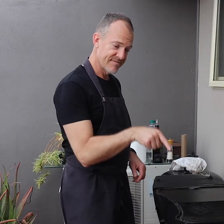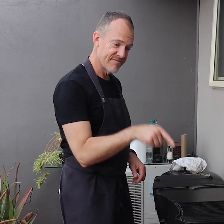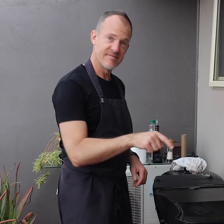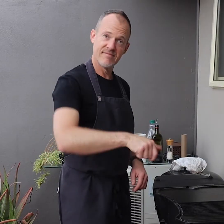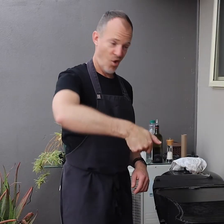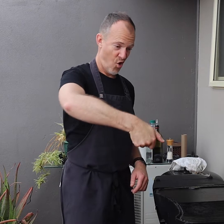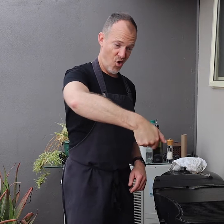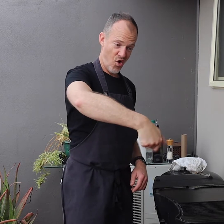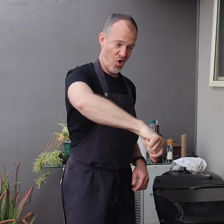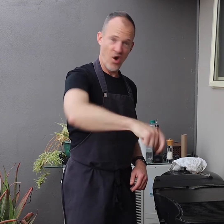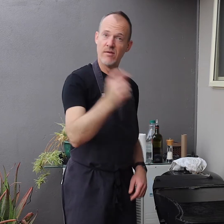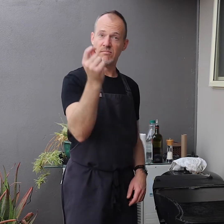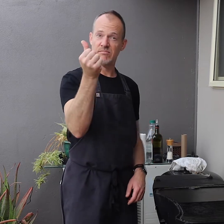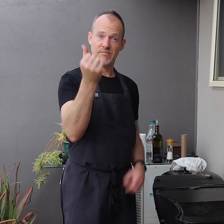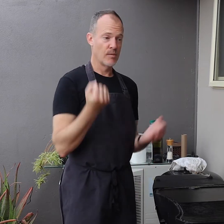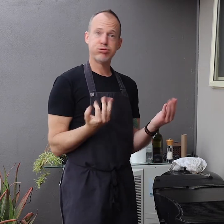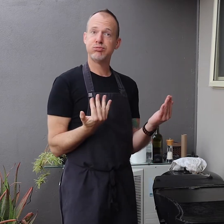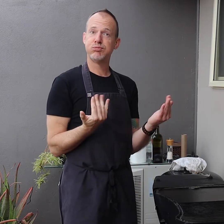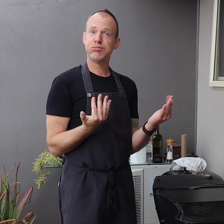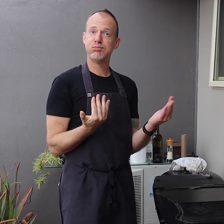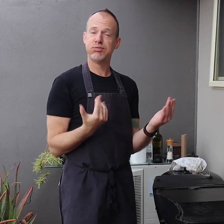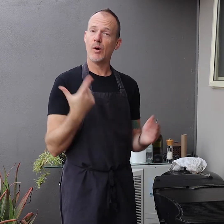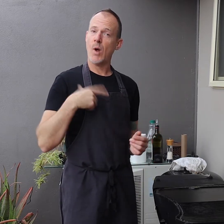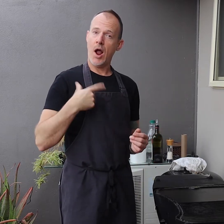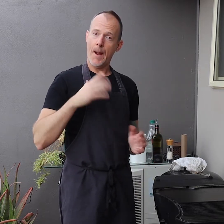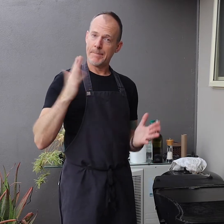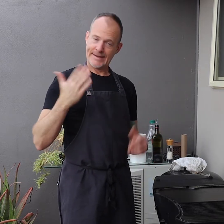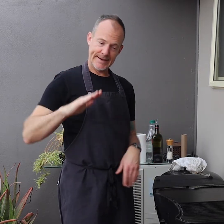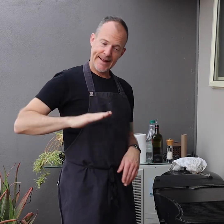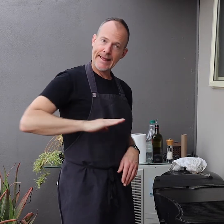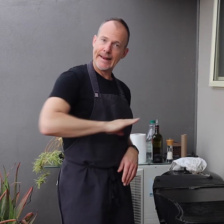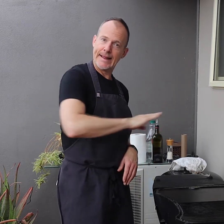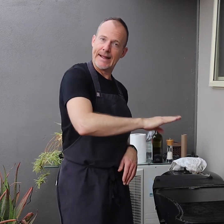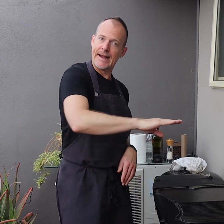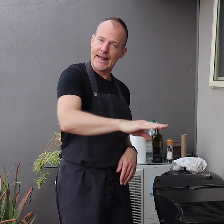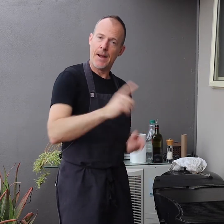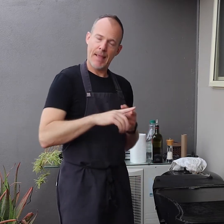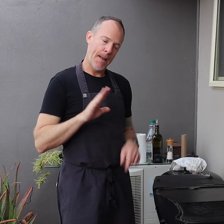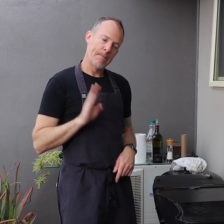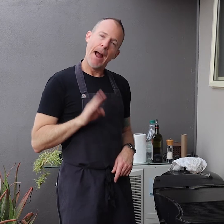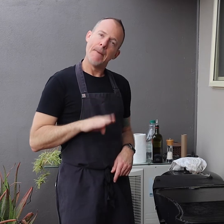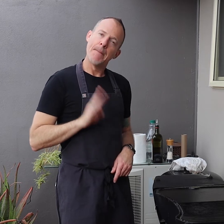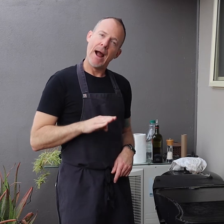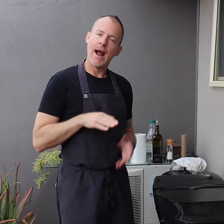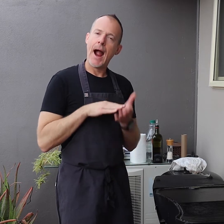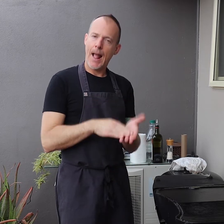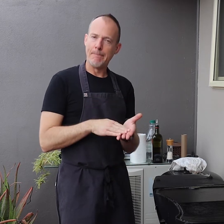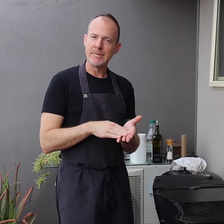It's turned on so easily, as the cleaning and tapping the pipes has really helped.